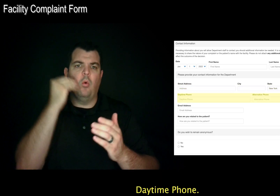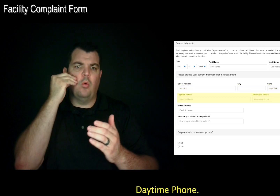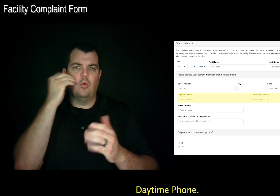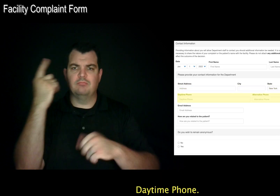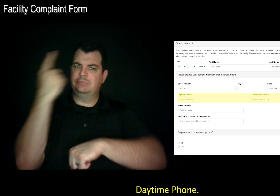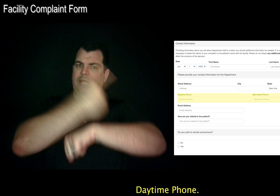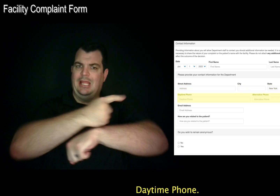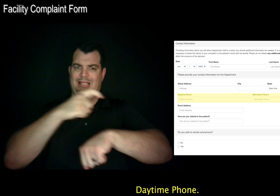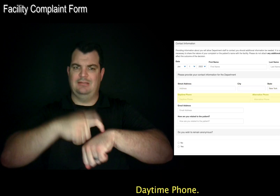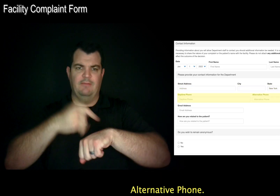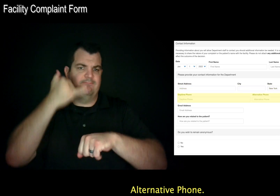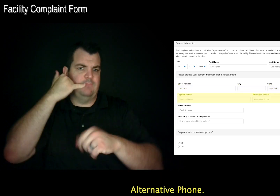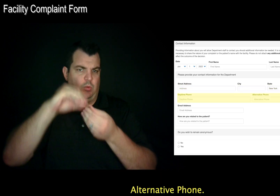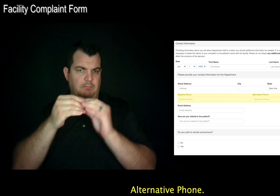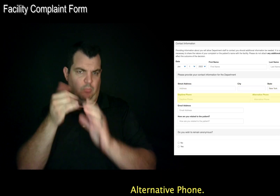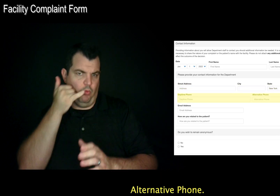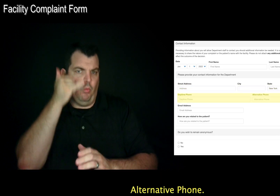Daytime Phone. Alternative Phone.